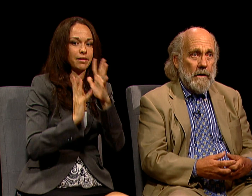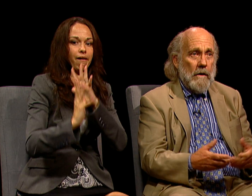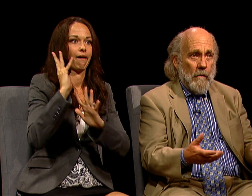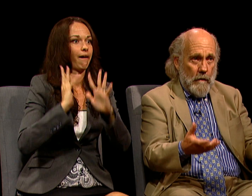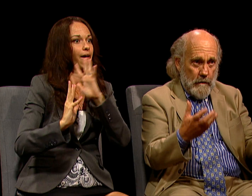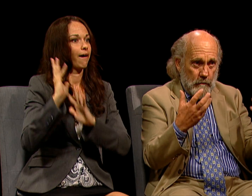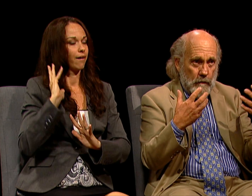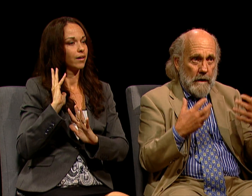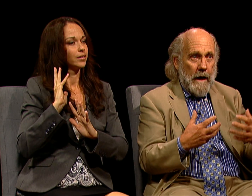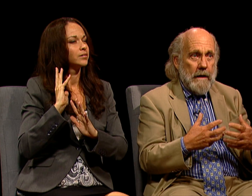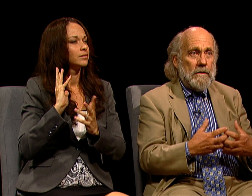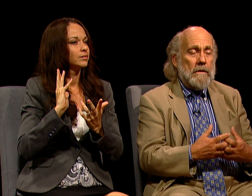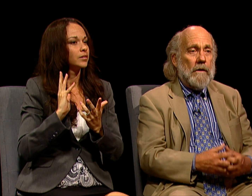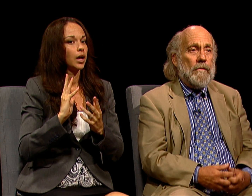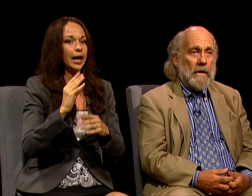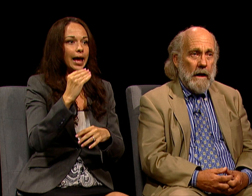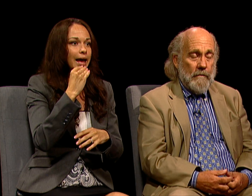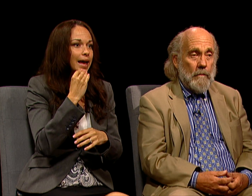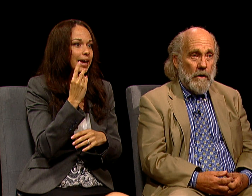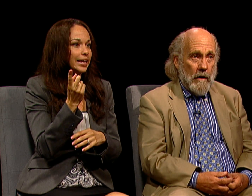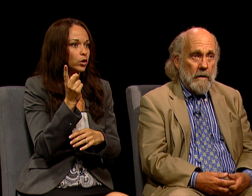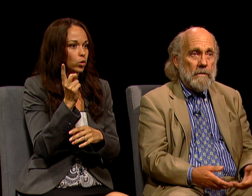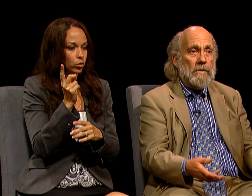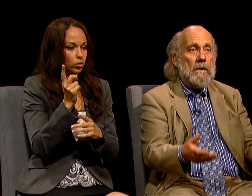WHERE WE ATE STUFF THAT CAME FROM OUR GARDENS.